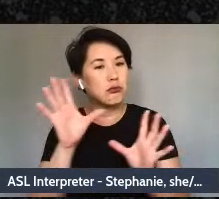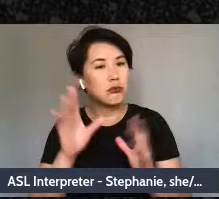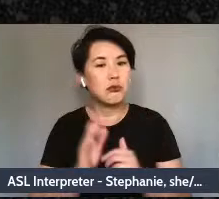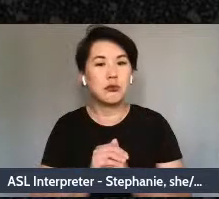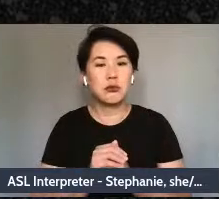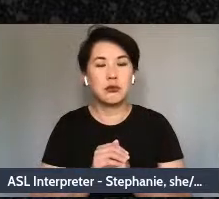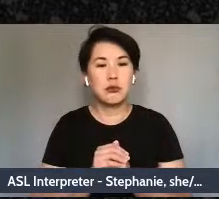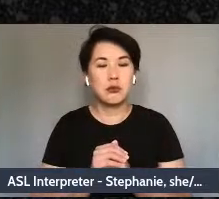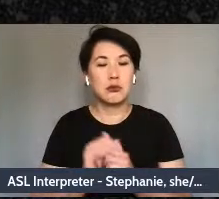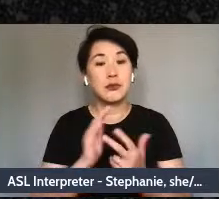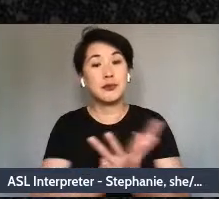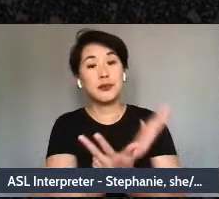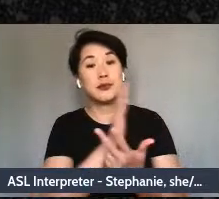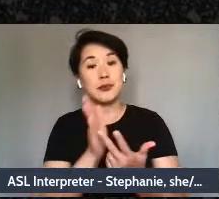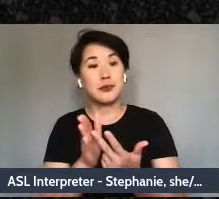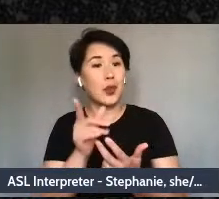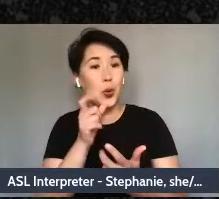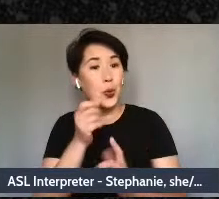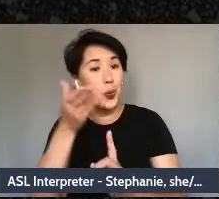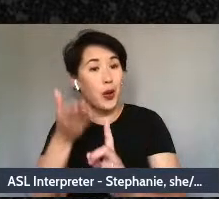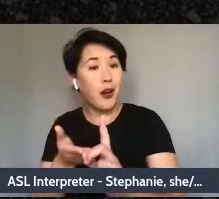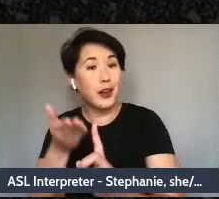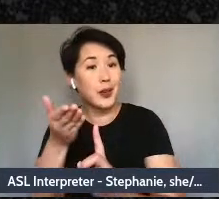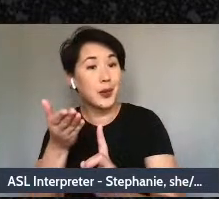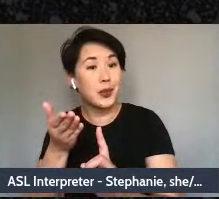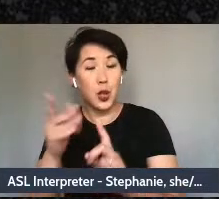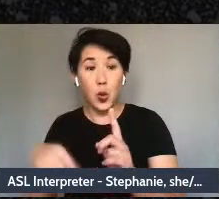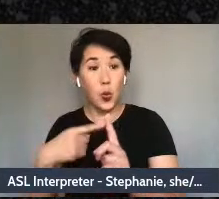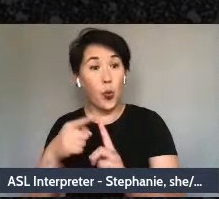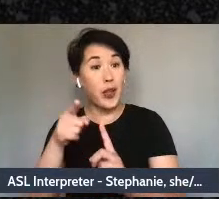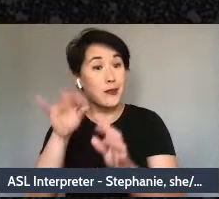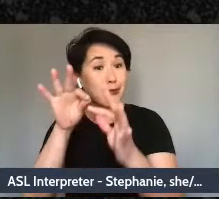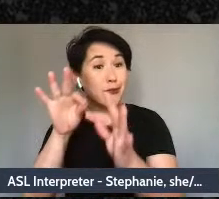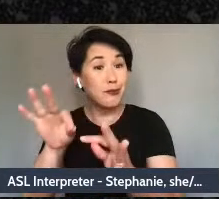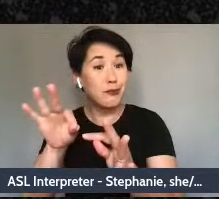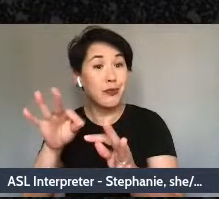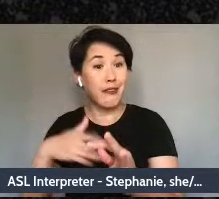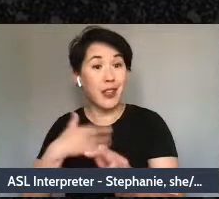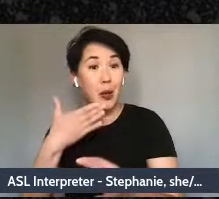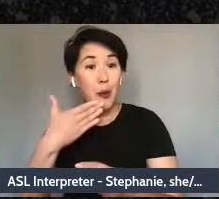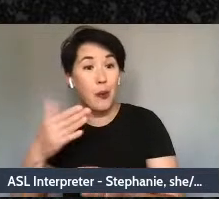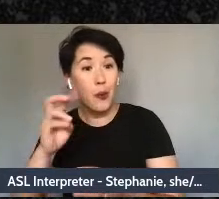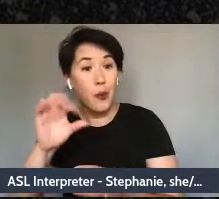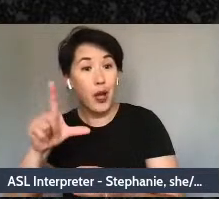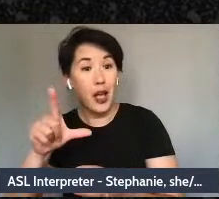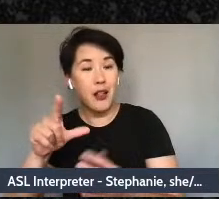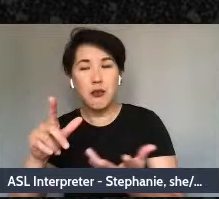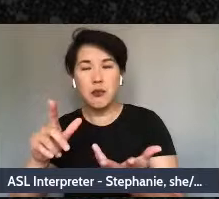And, who am I when I’m feeling well? How do I feel when I'm feeling well?